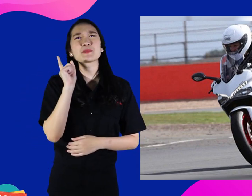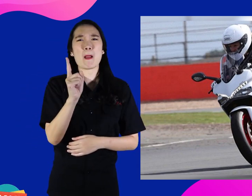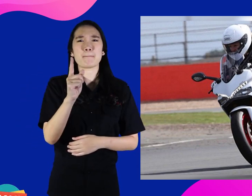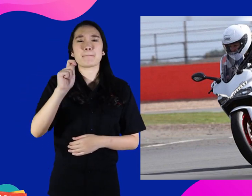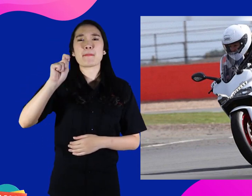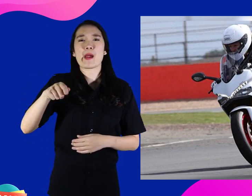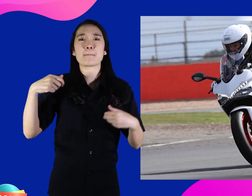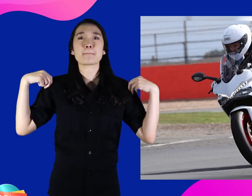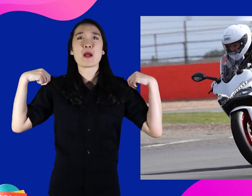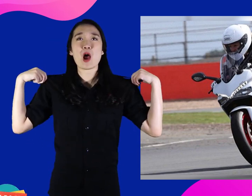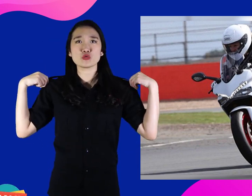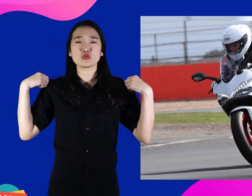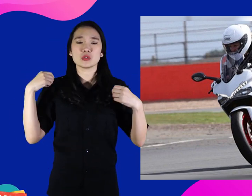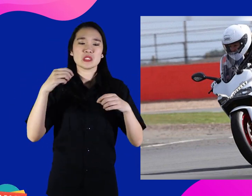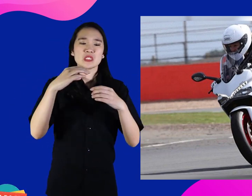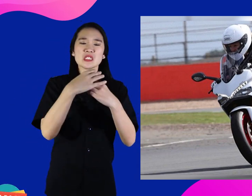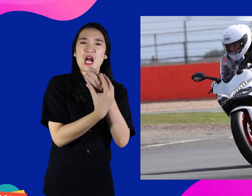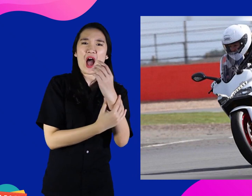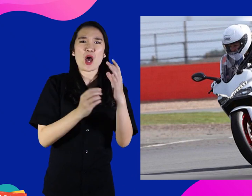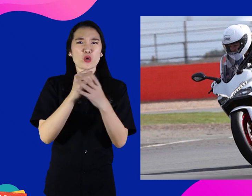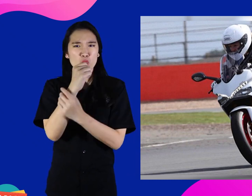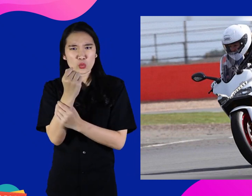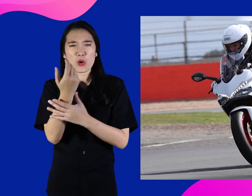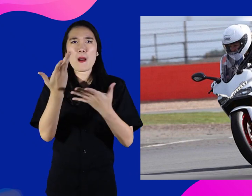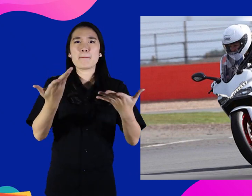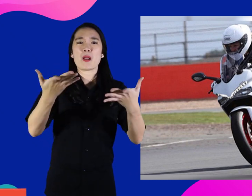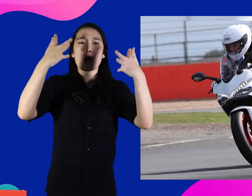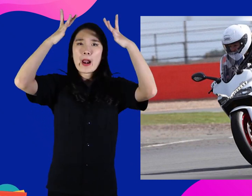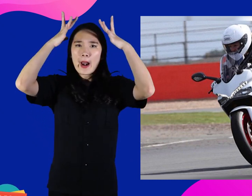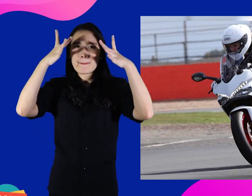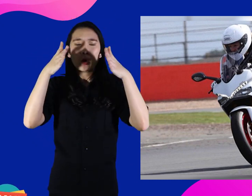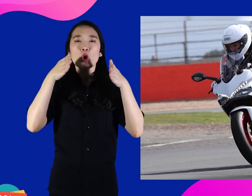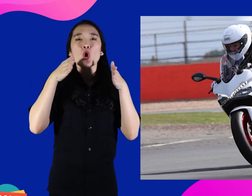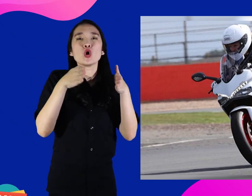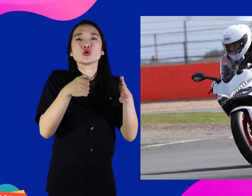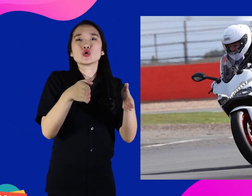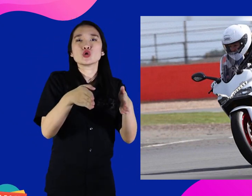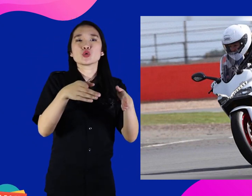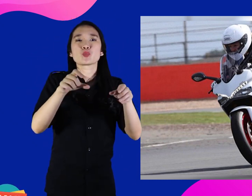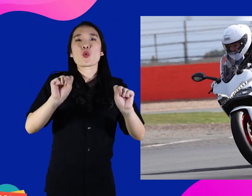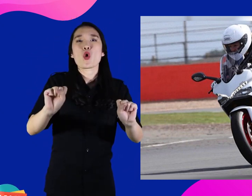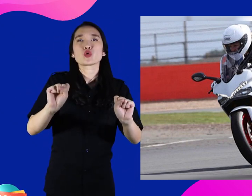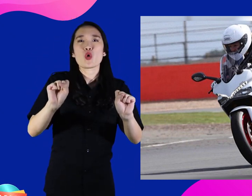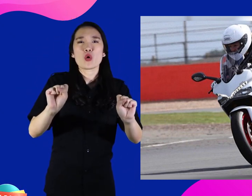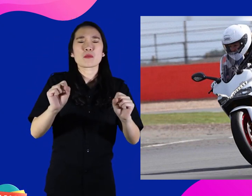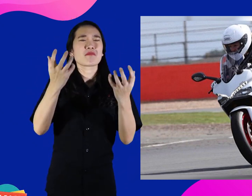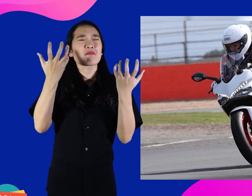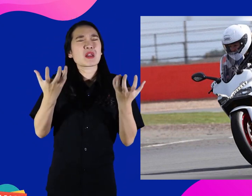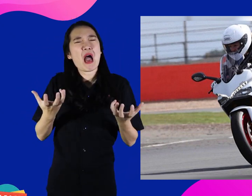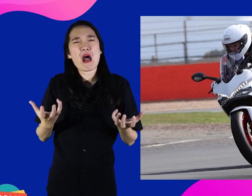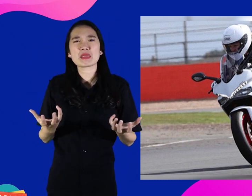because wearing clothes, gloves, heavy motorcycle special helmet.